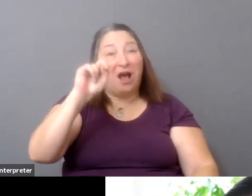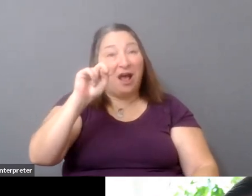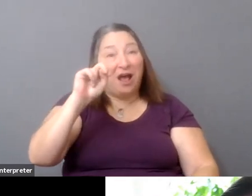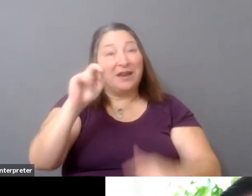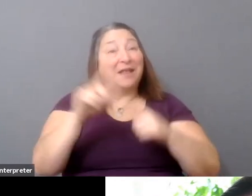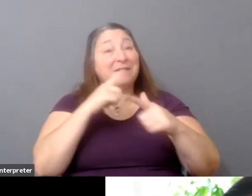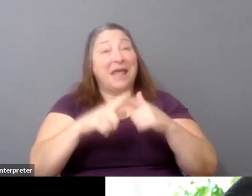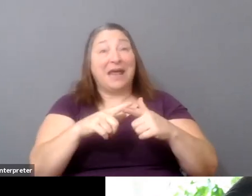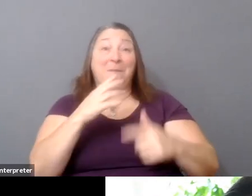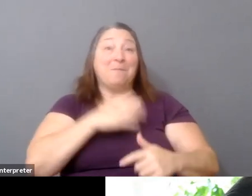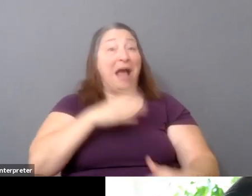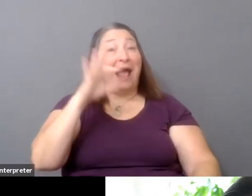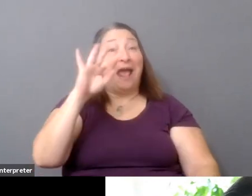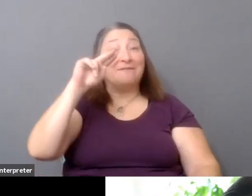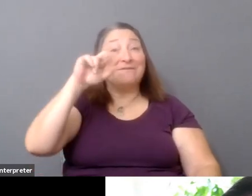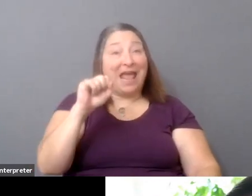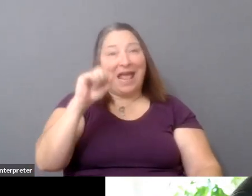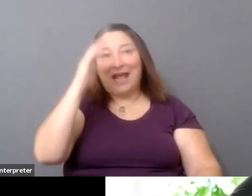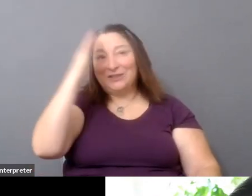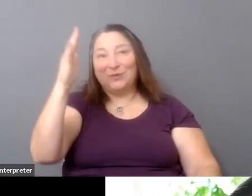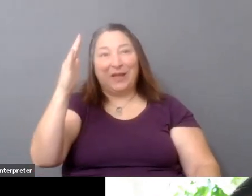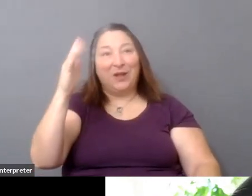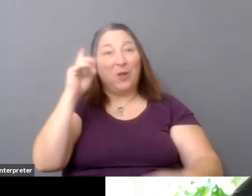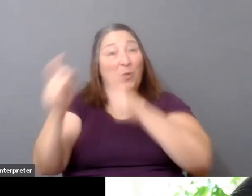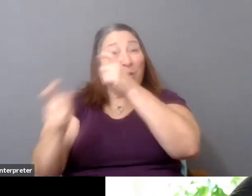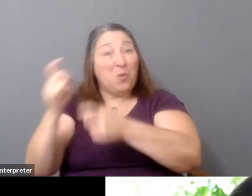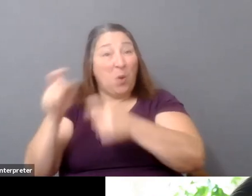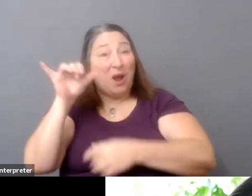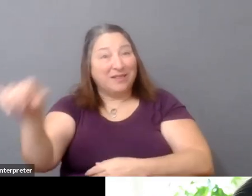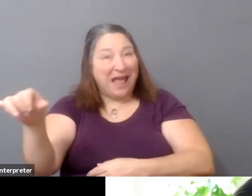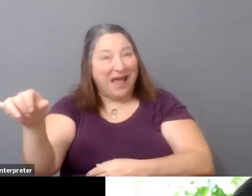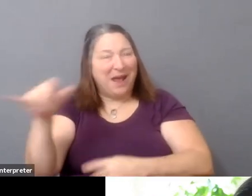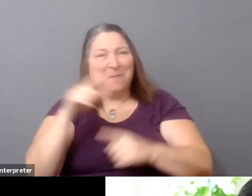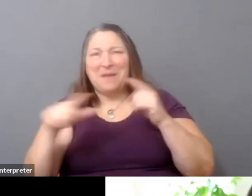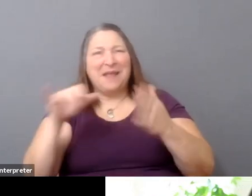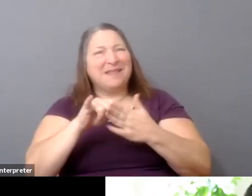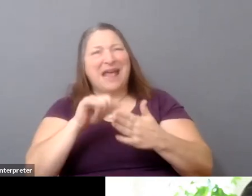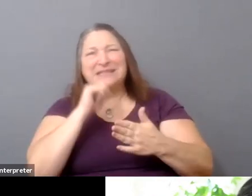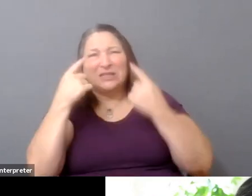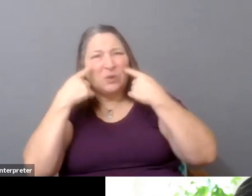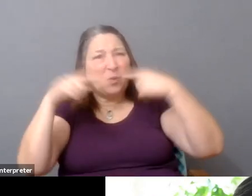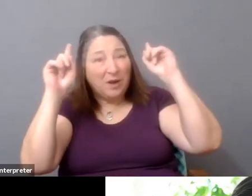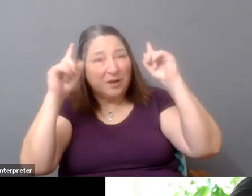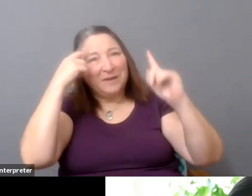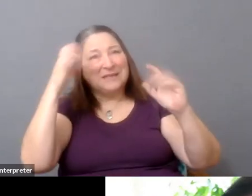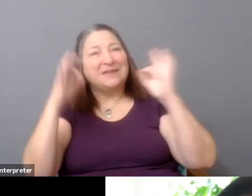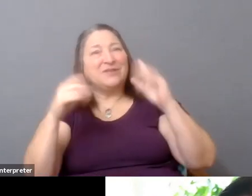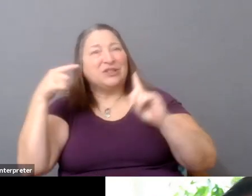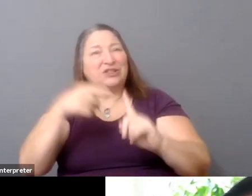I don't think that's actually a great use of the platform in that way because if you're a certain artist of a certain form, you know, your fans ultimately want you